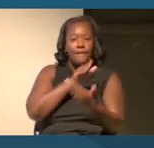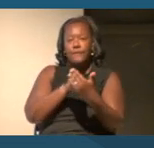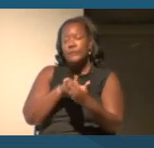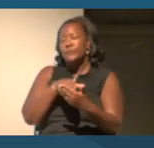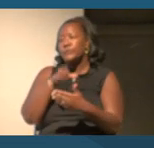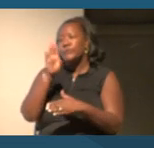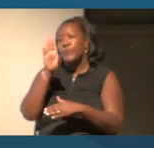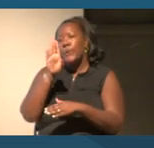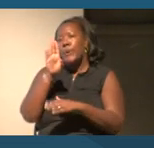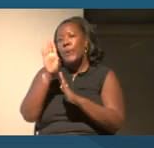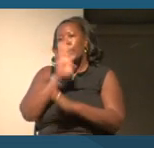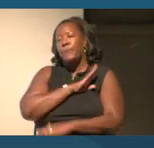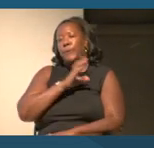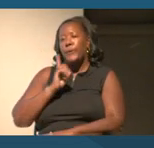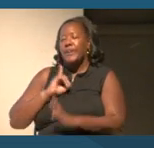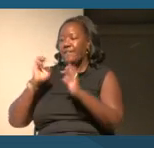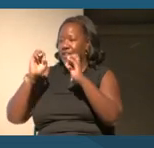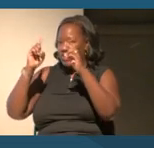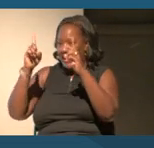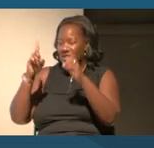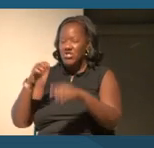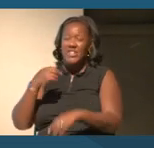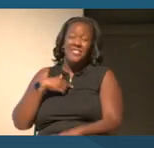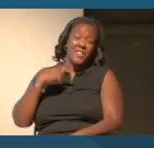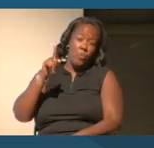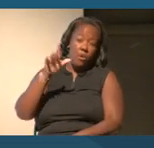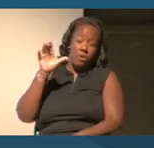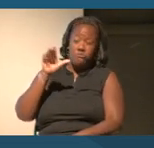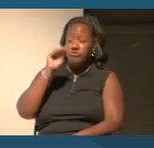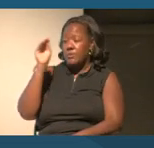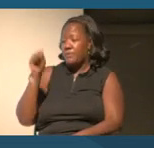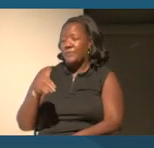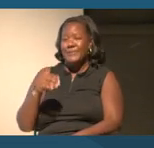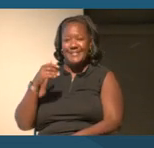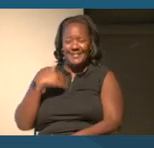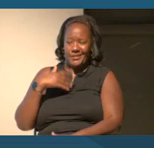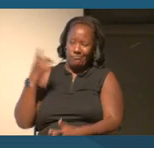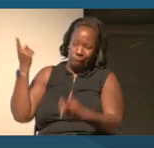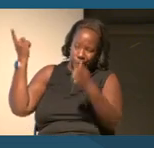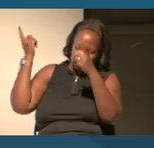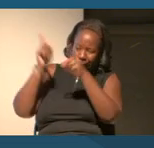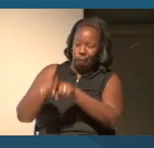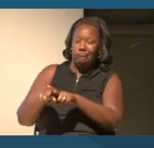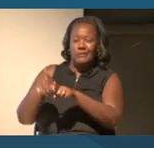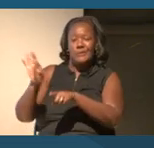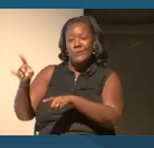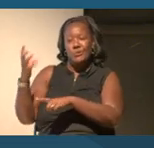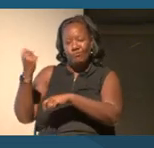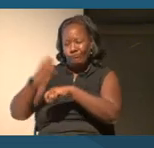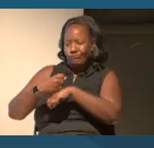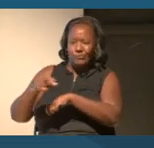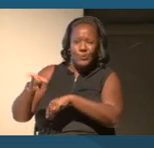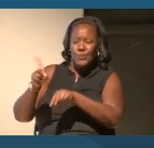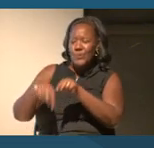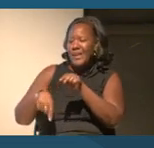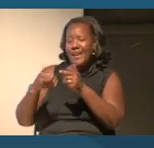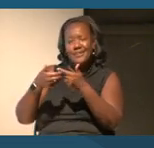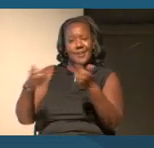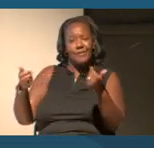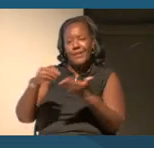Court unanimously struck down the segregation of students in public education on the basis of race.